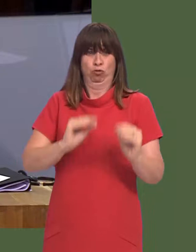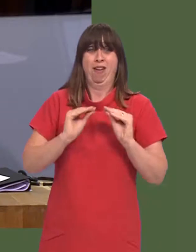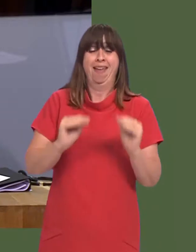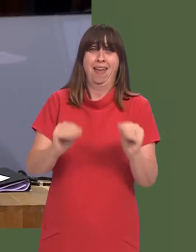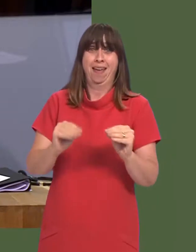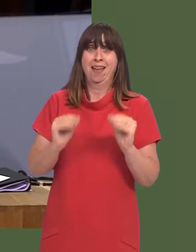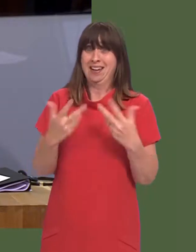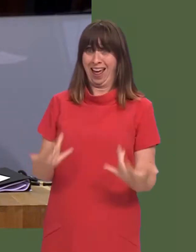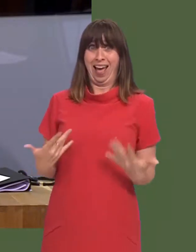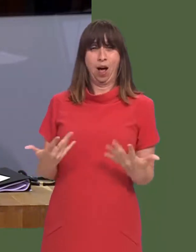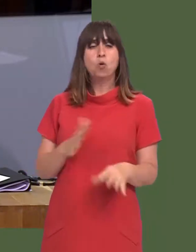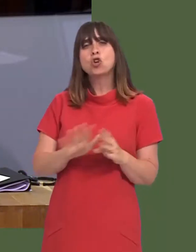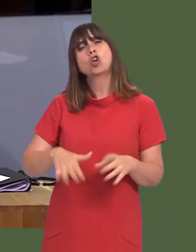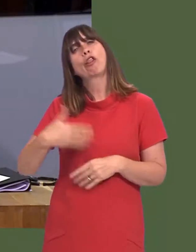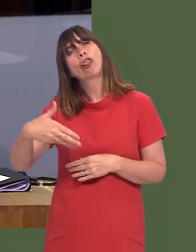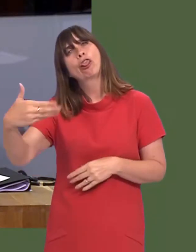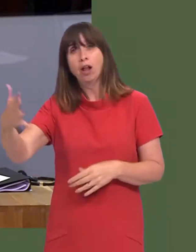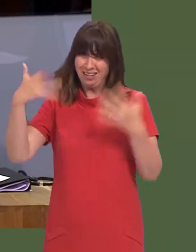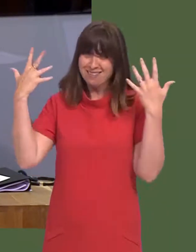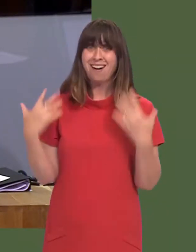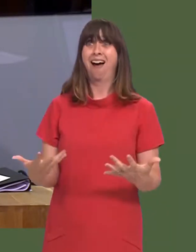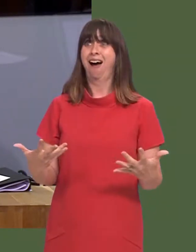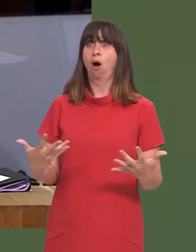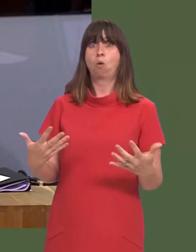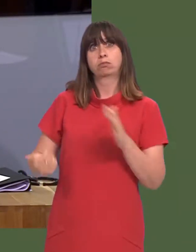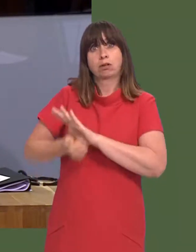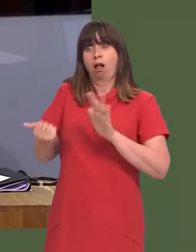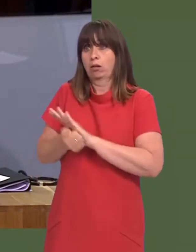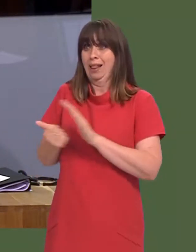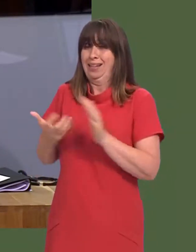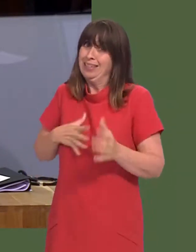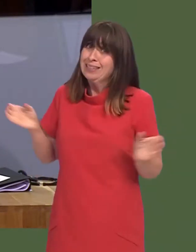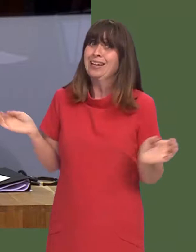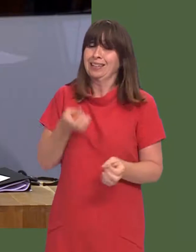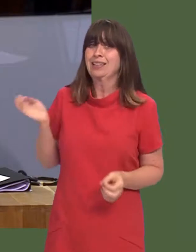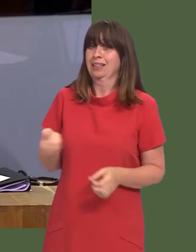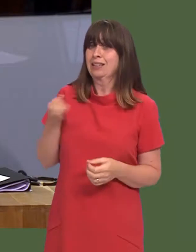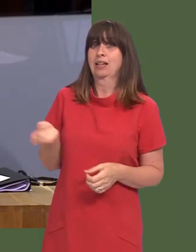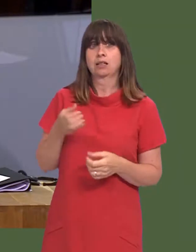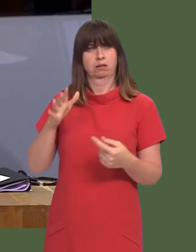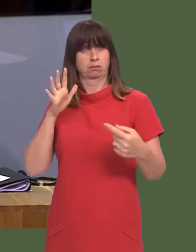that needs addressing nowóit talks of now, not in the future, but actually happening with our workforce planning at the moment.